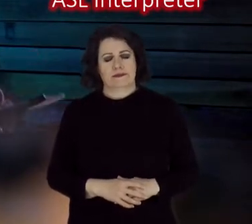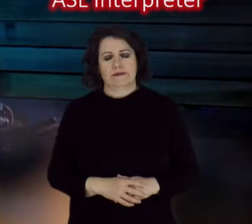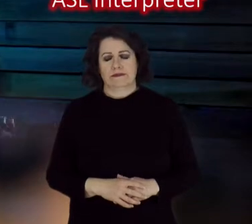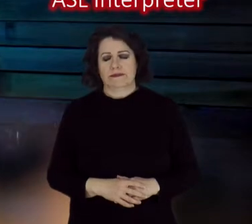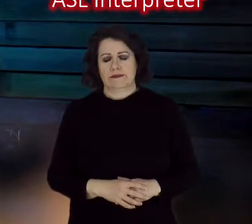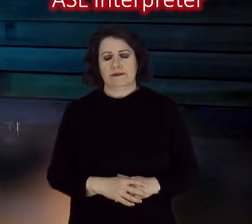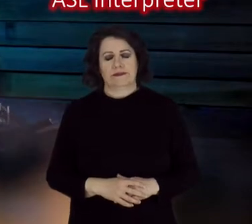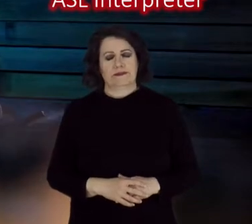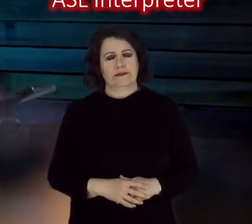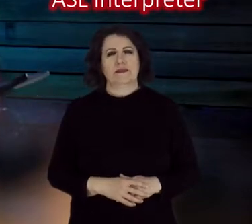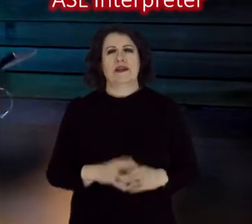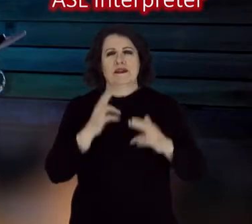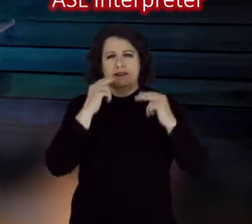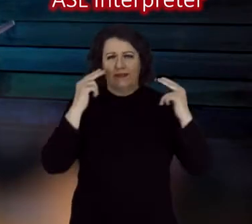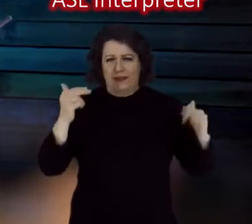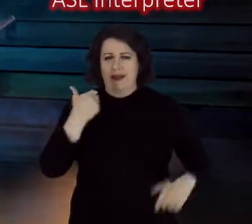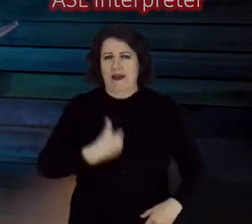Come on sing it out, "I was buried."